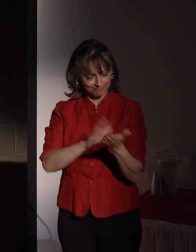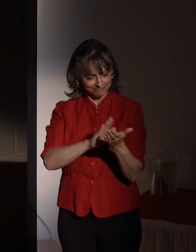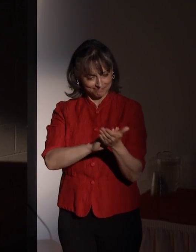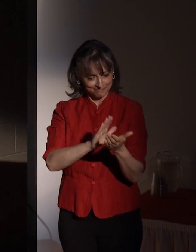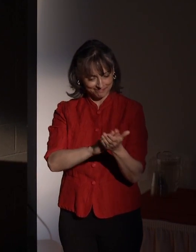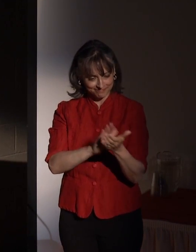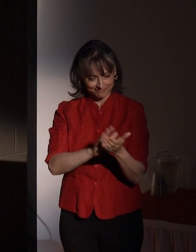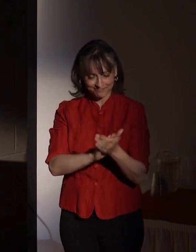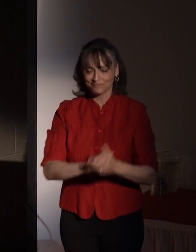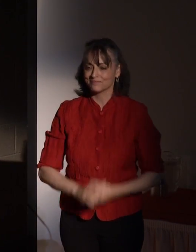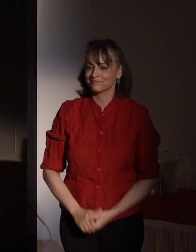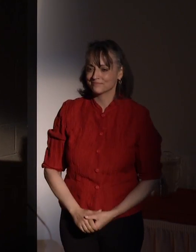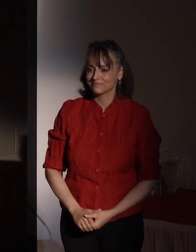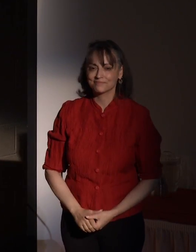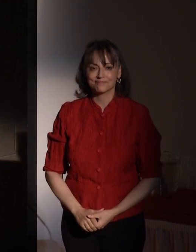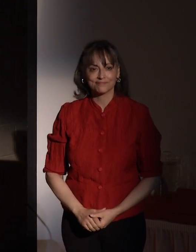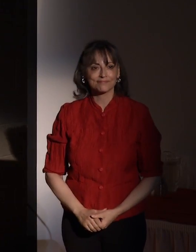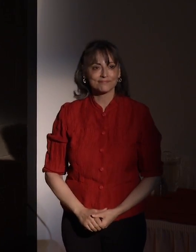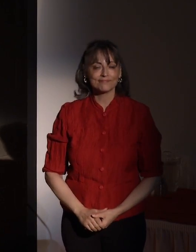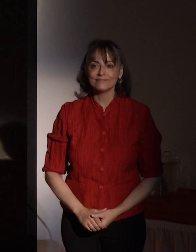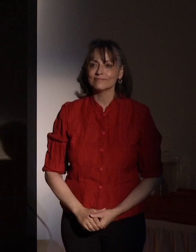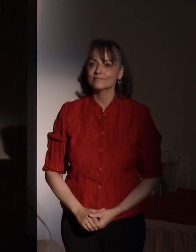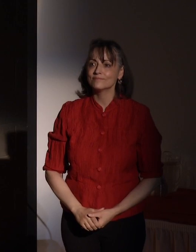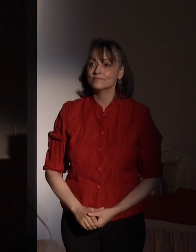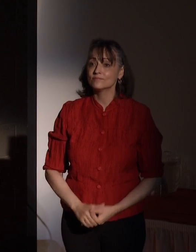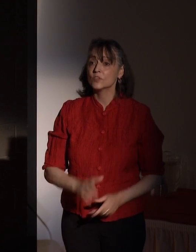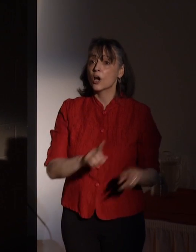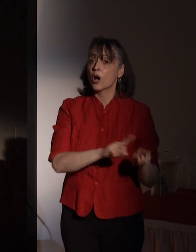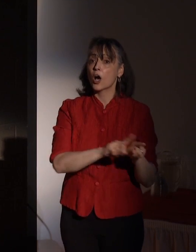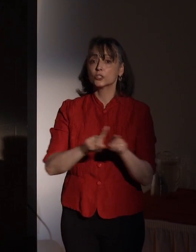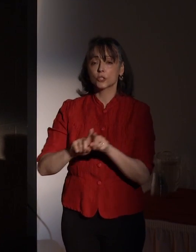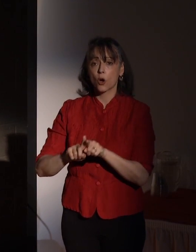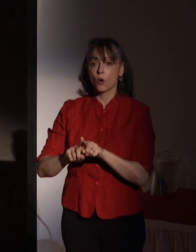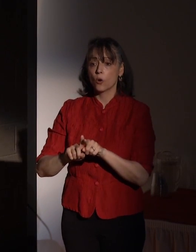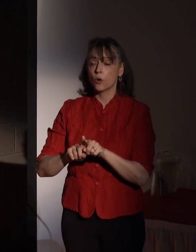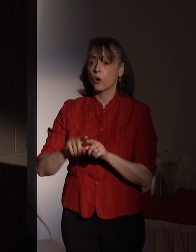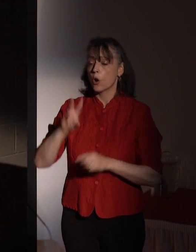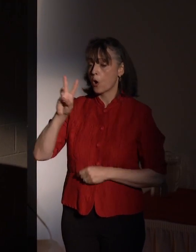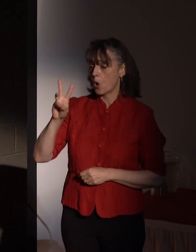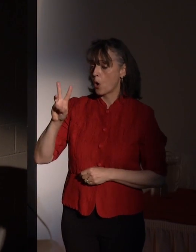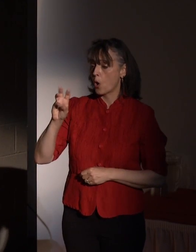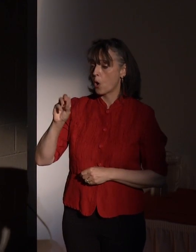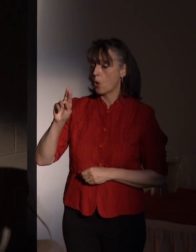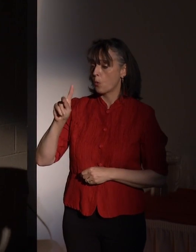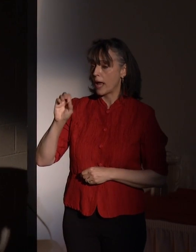In addition we have Wendell Castle, Jim decaro and